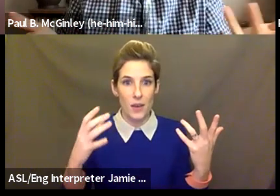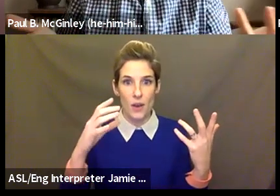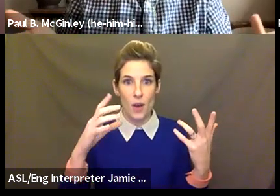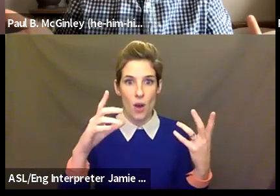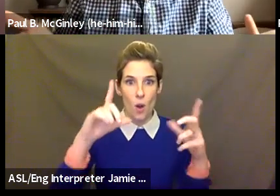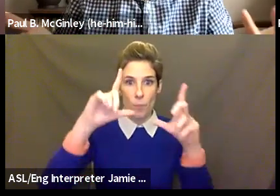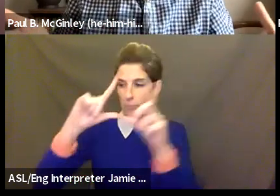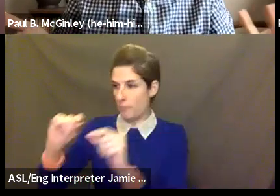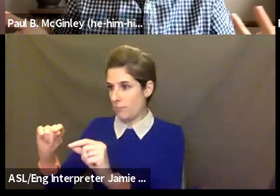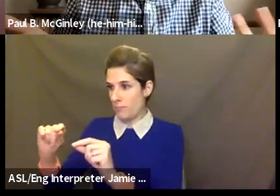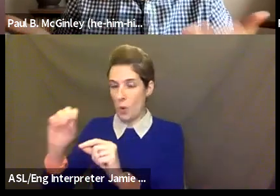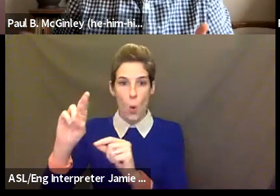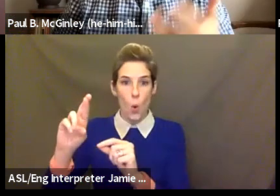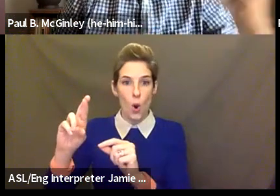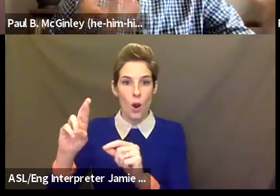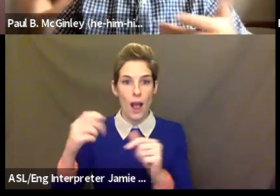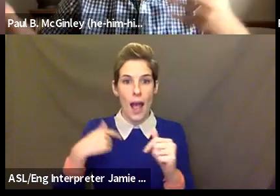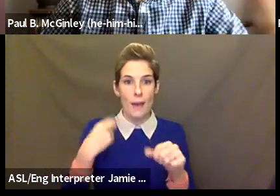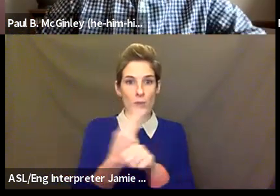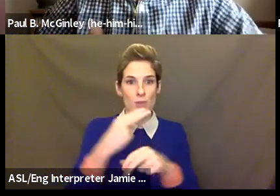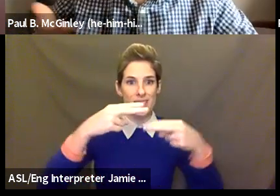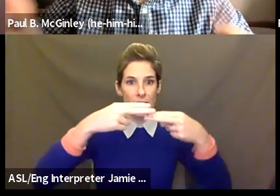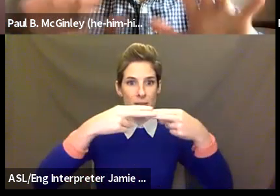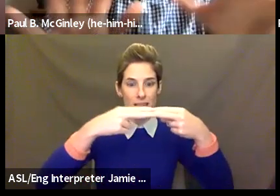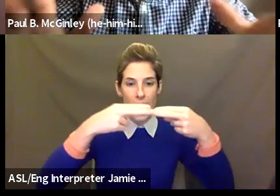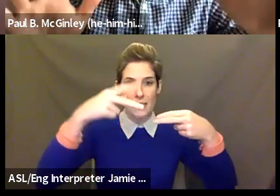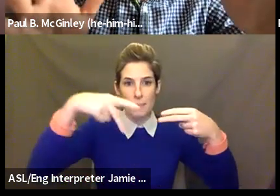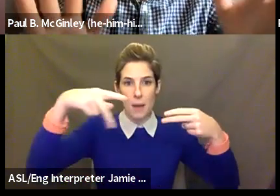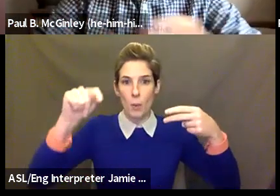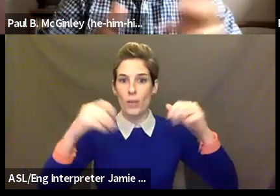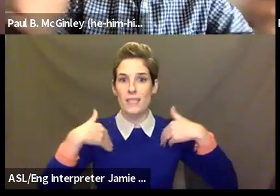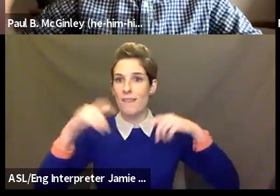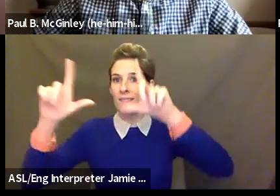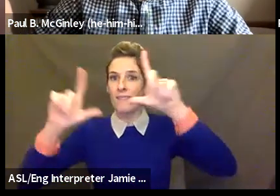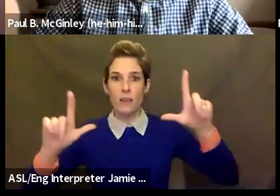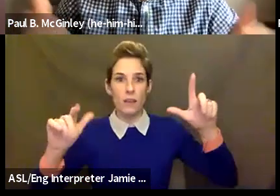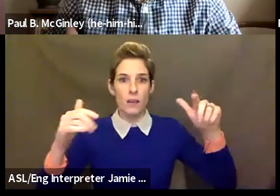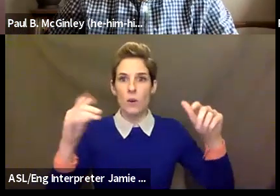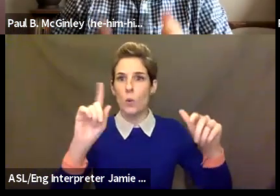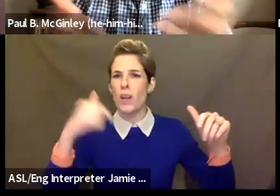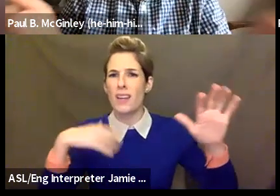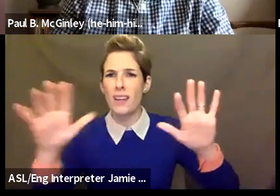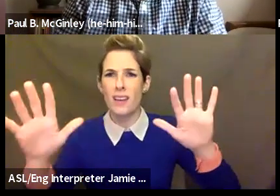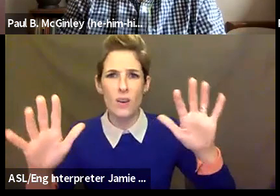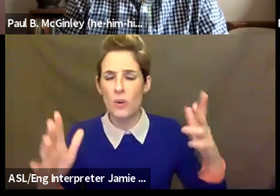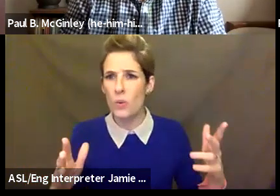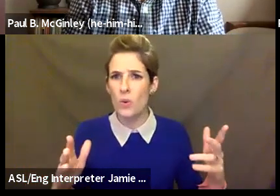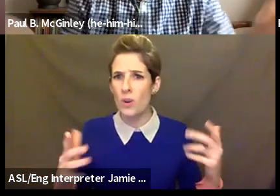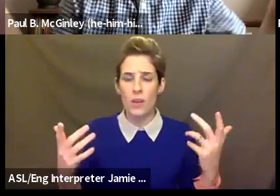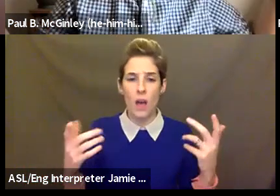know where it went. But suddenly, I thought I was teaching you, and I have no idea if I'm just now alone my bedroom